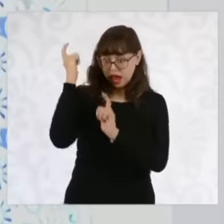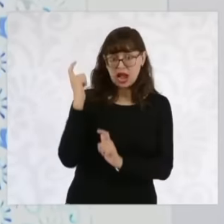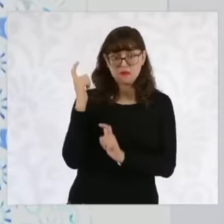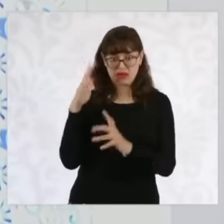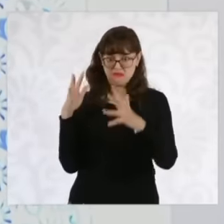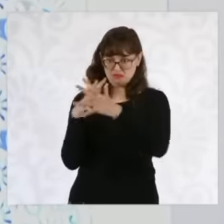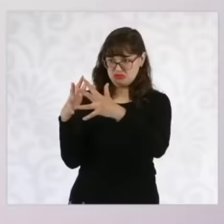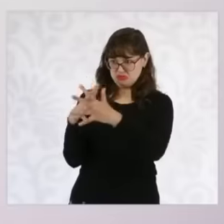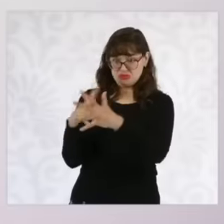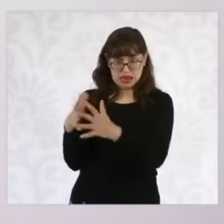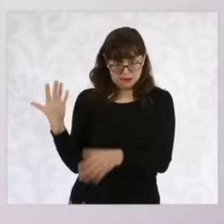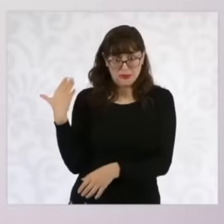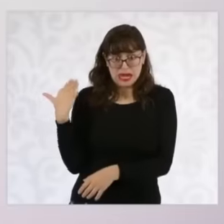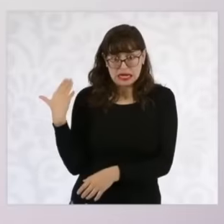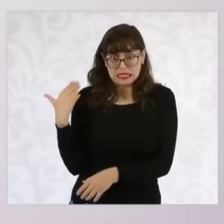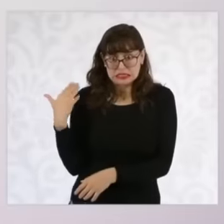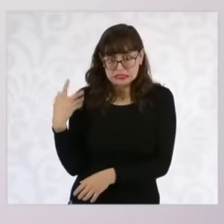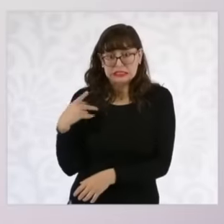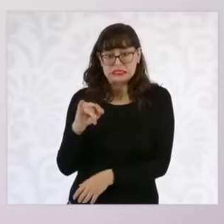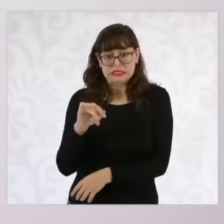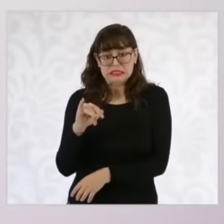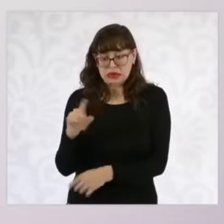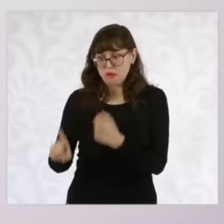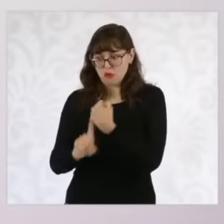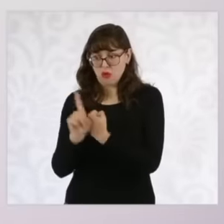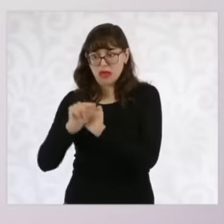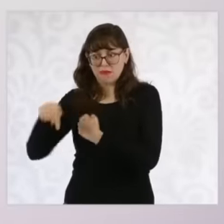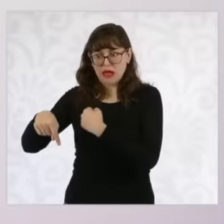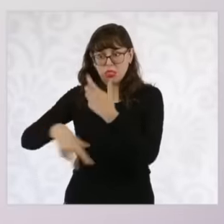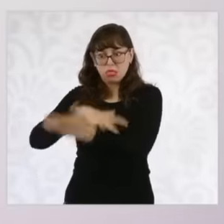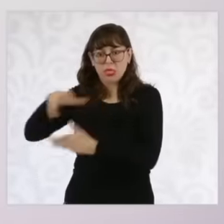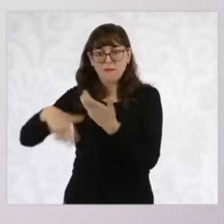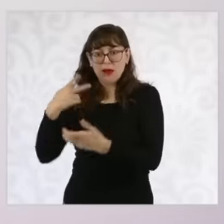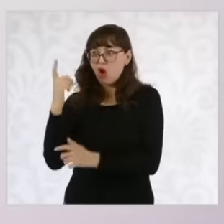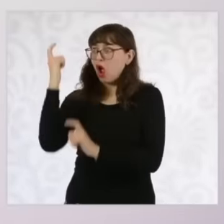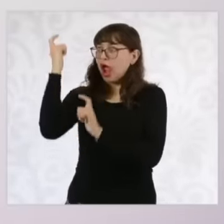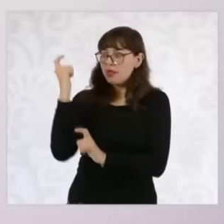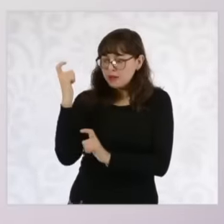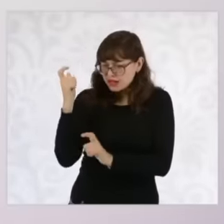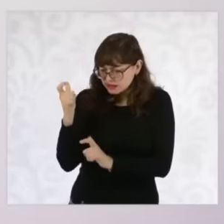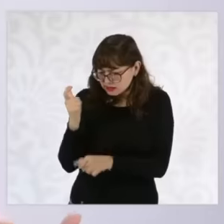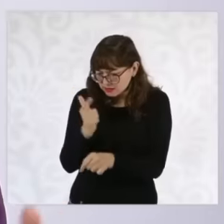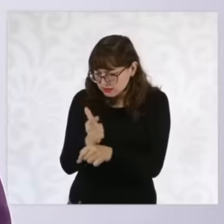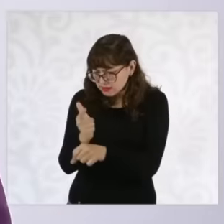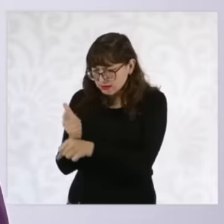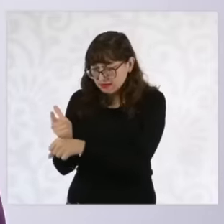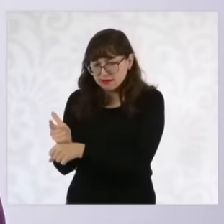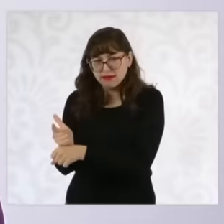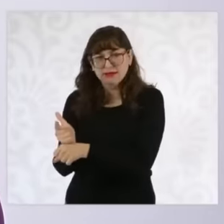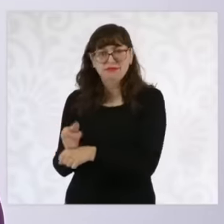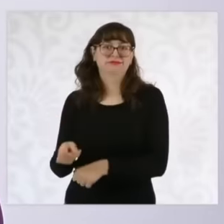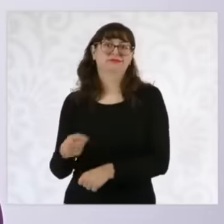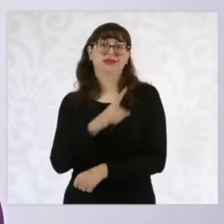that come from there so something that implies that there has to be coordination,